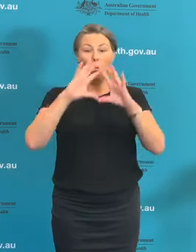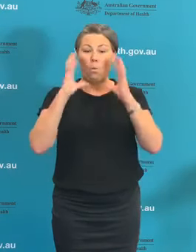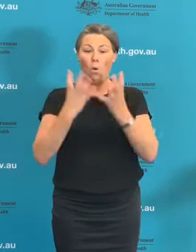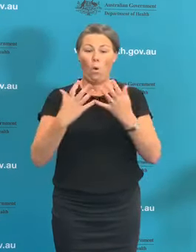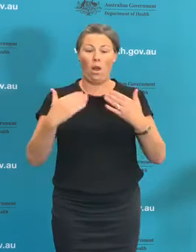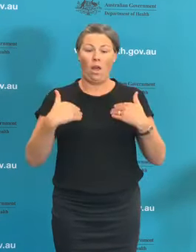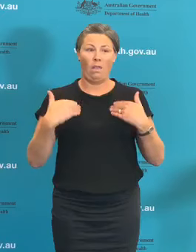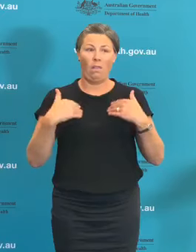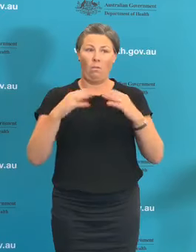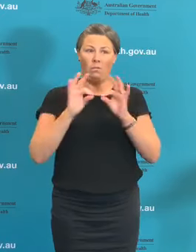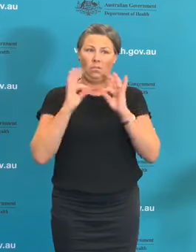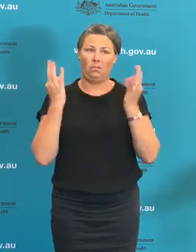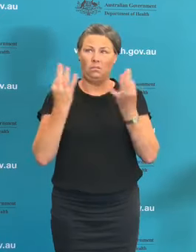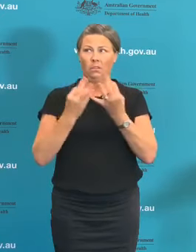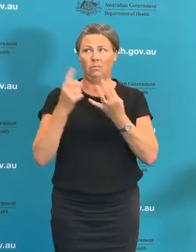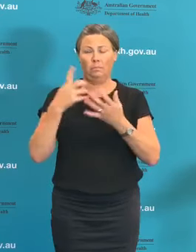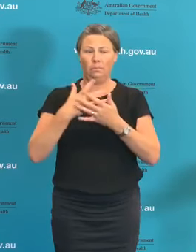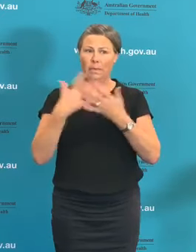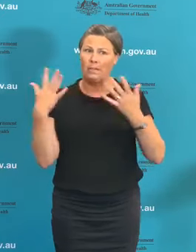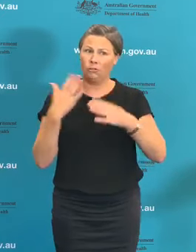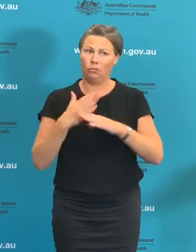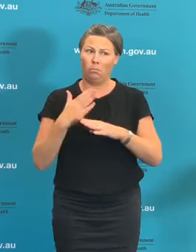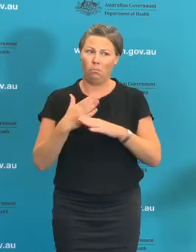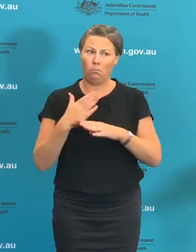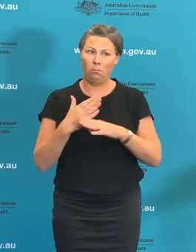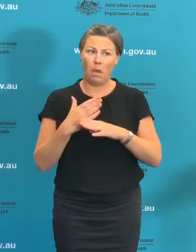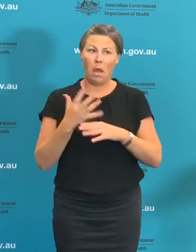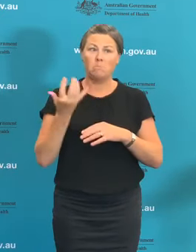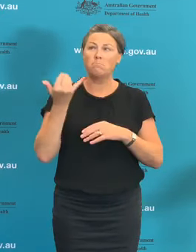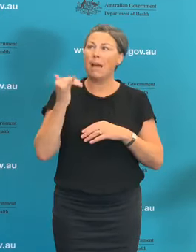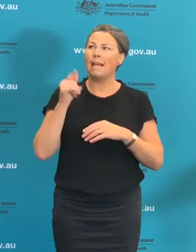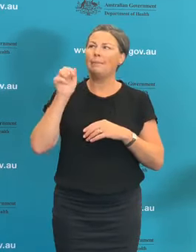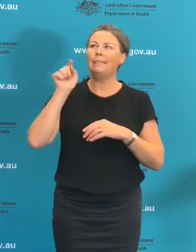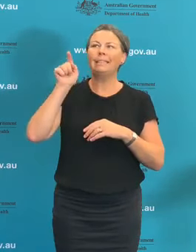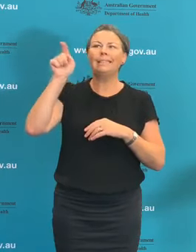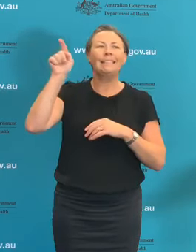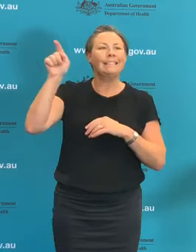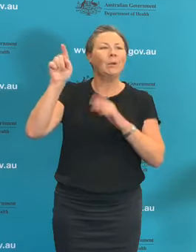to play and we should consider whether its current structures and processes and